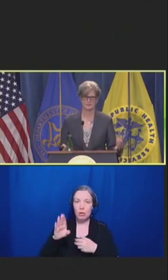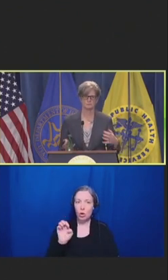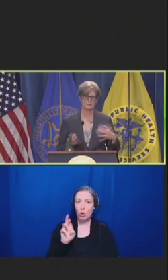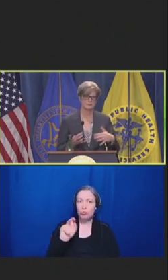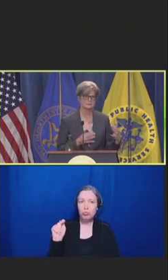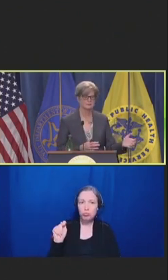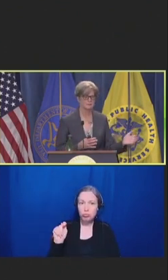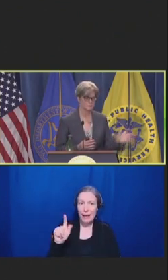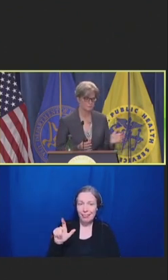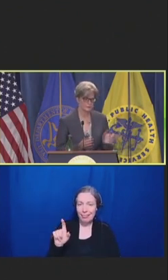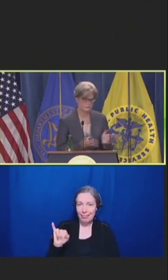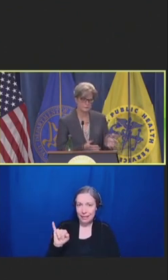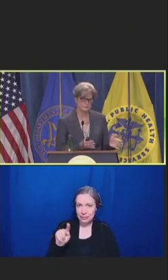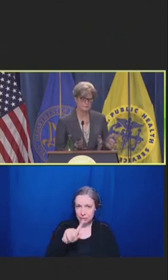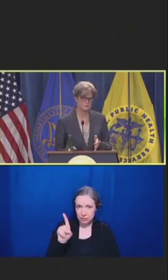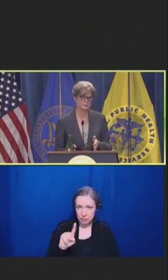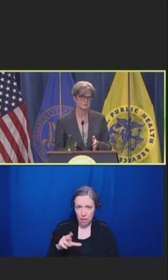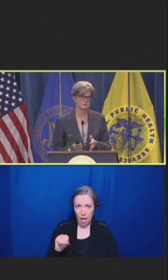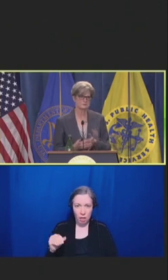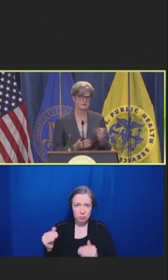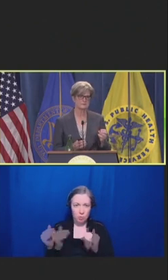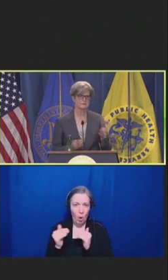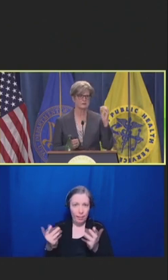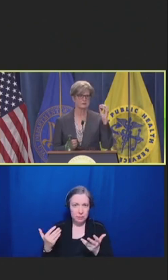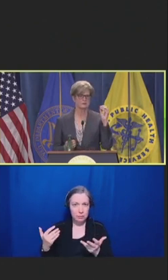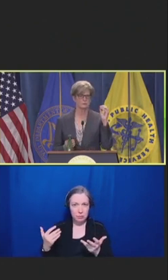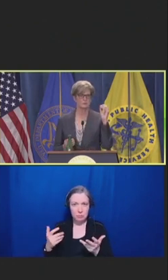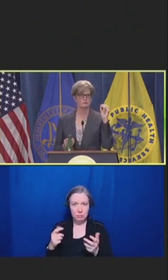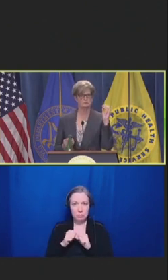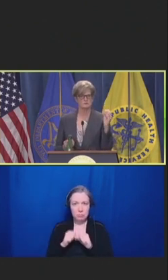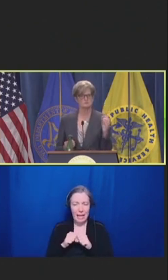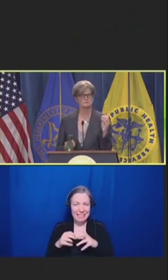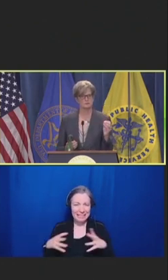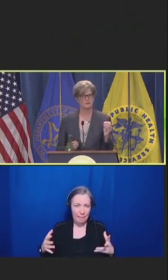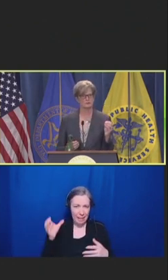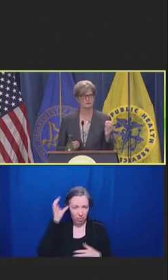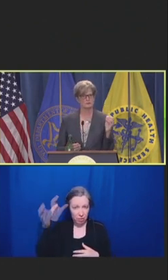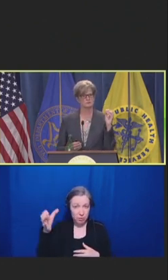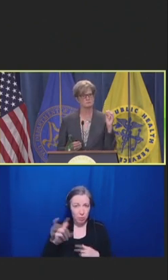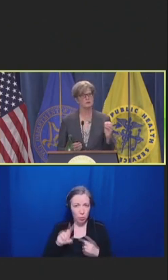And what I think we talk about here is that when you sense a betrayal, there's a moment